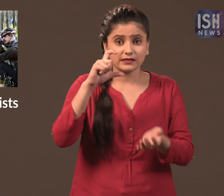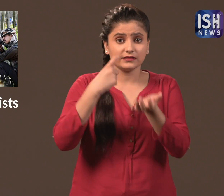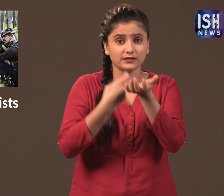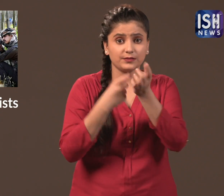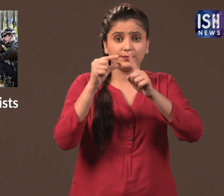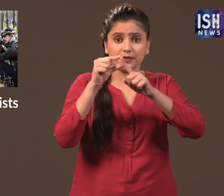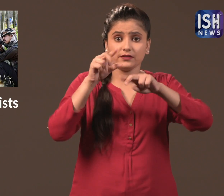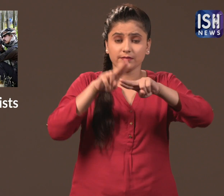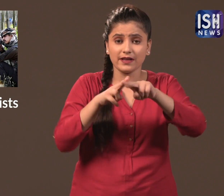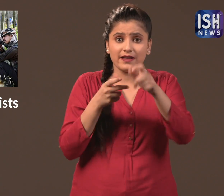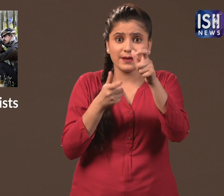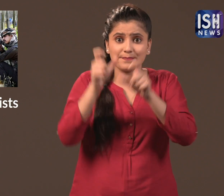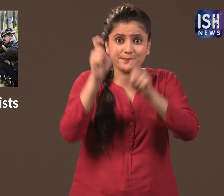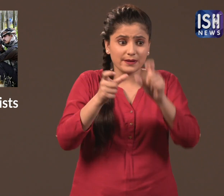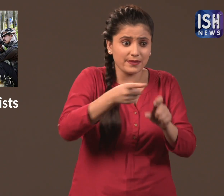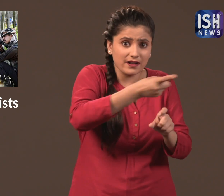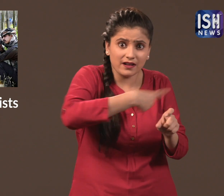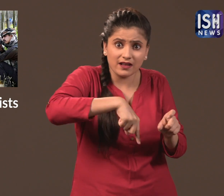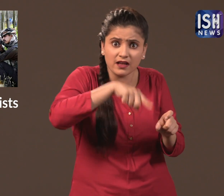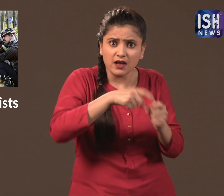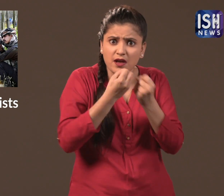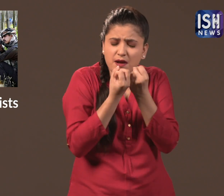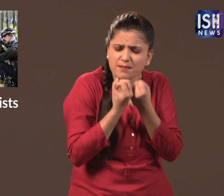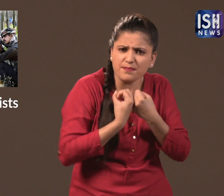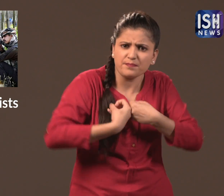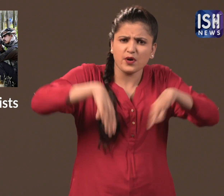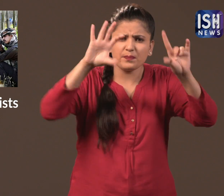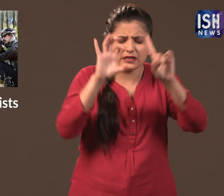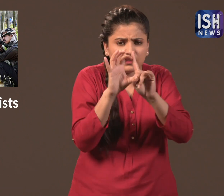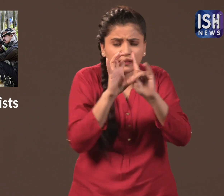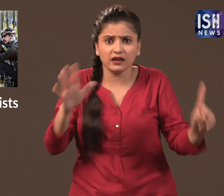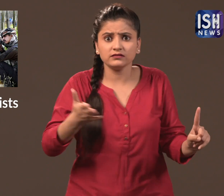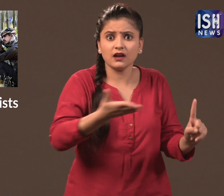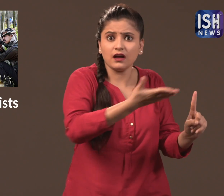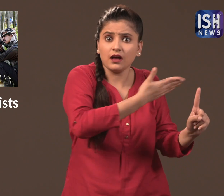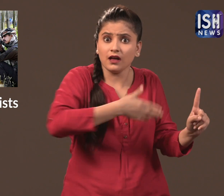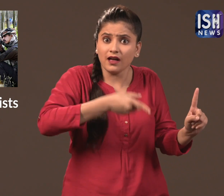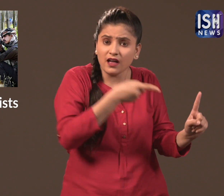The horrific attack on the CRPF jawans